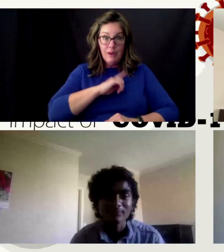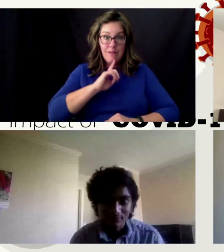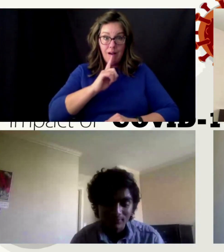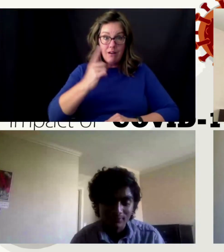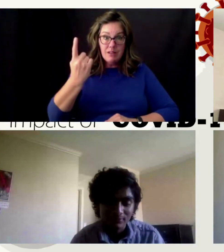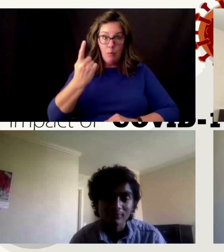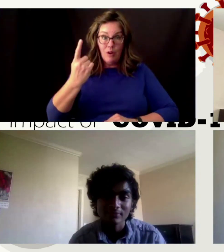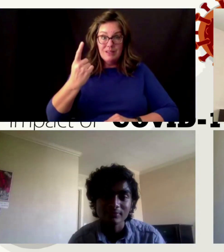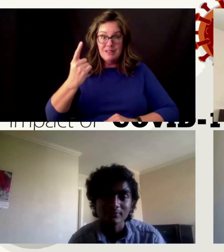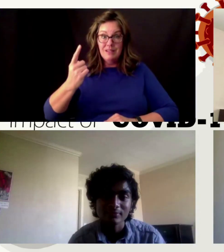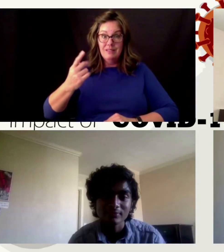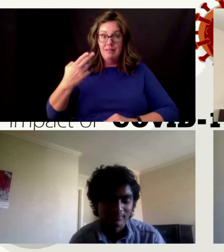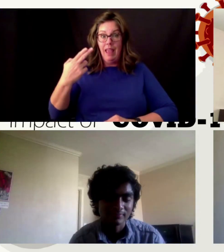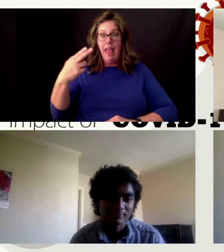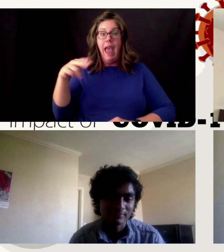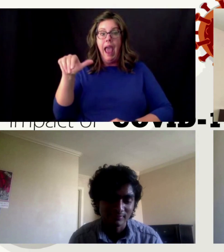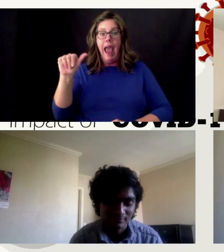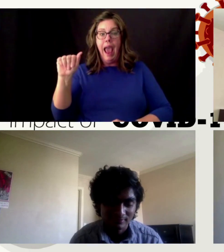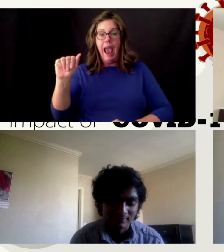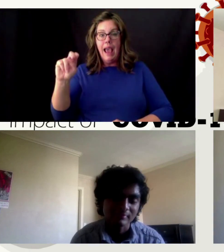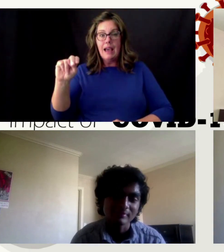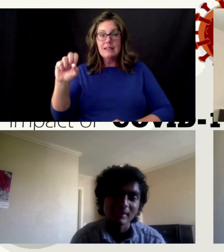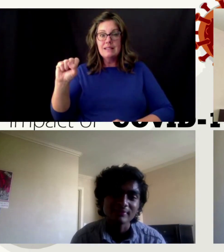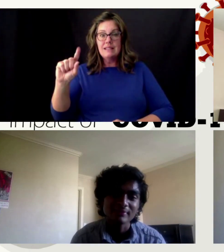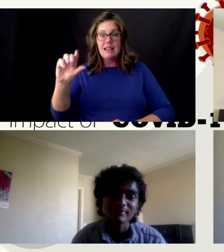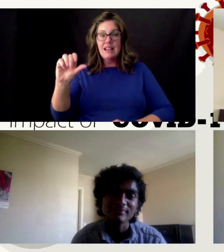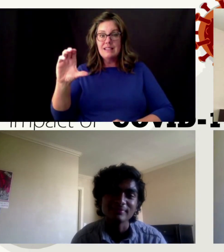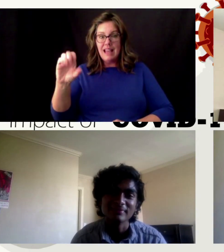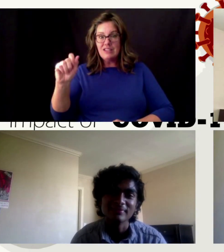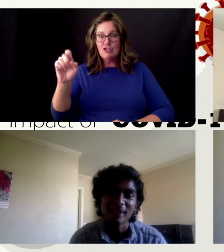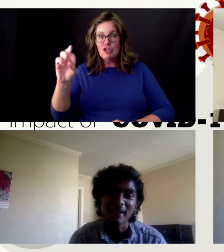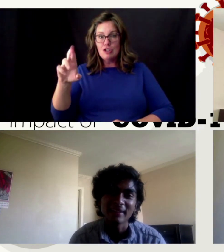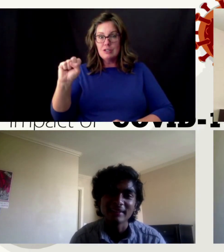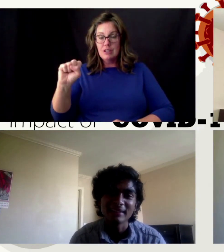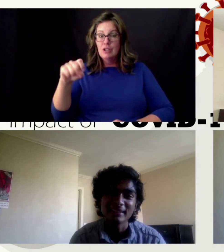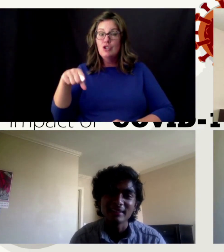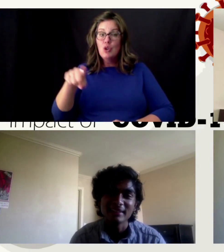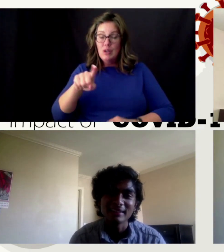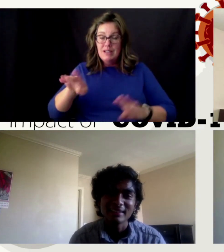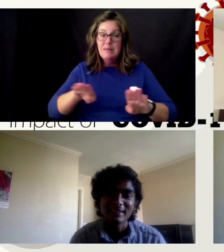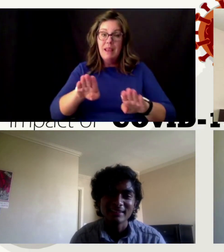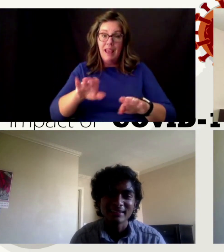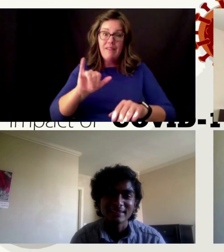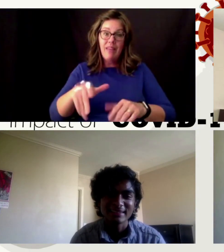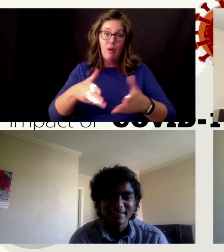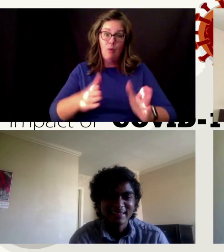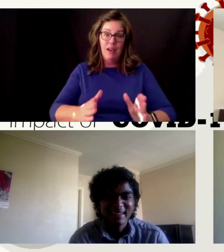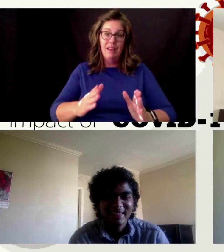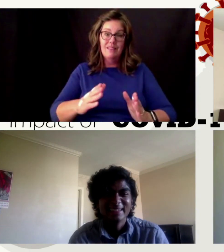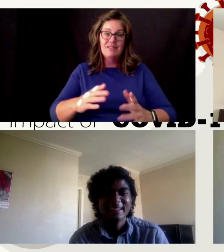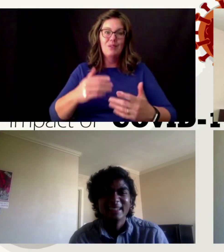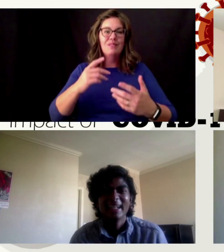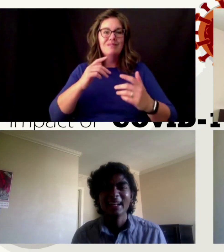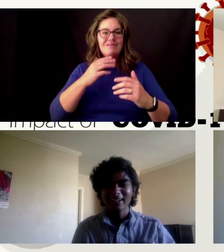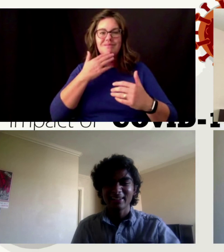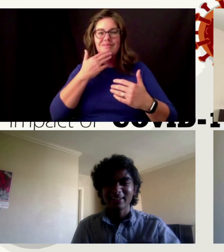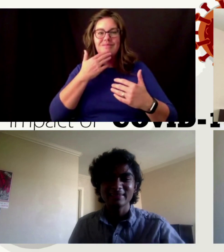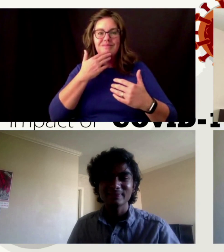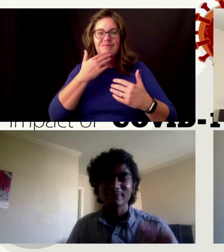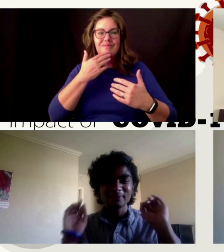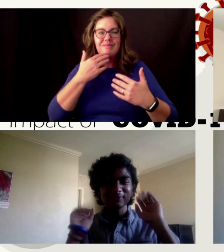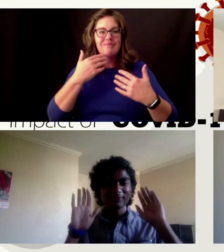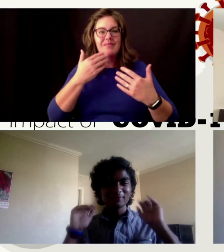so are you and we all need to behave like it and here's to your good mental health thank you bye